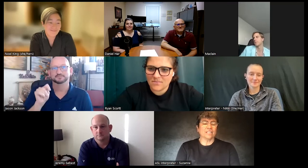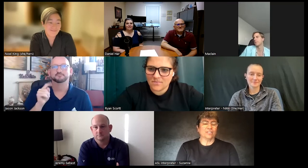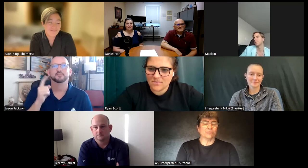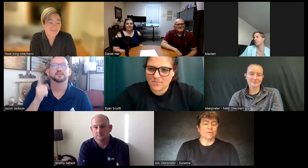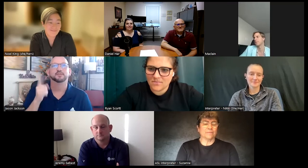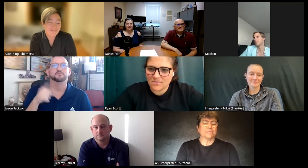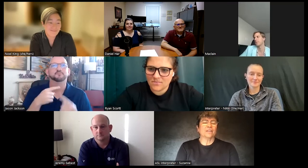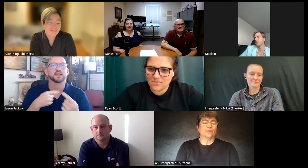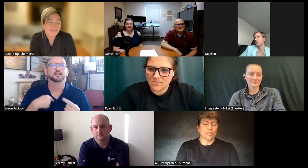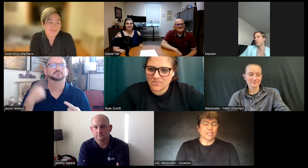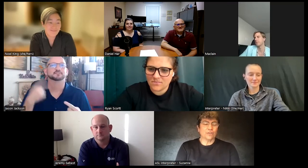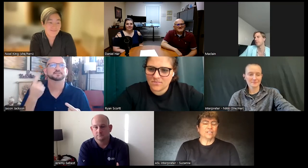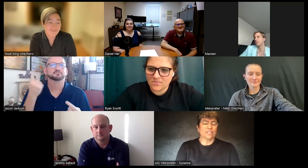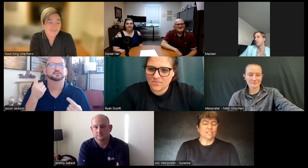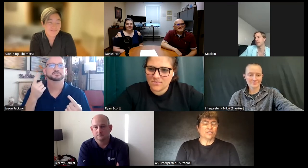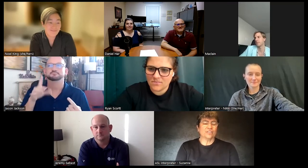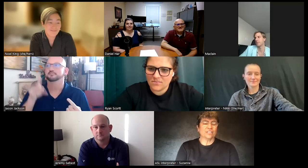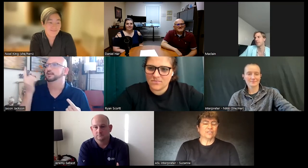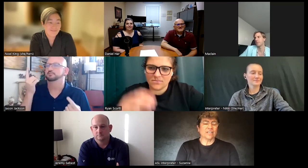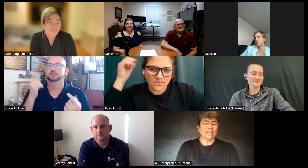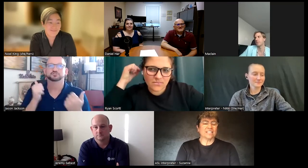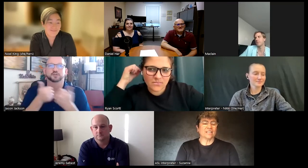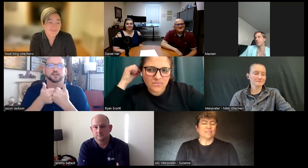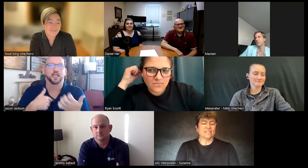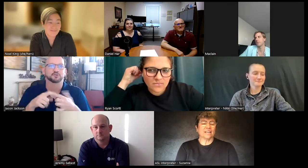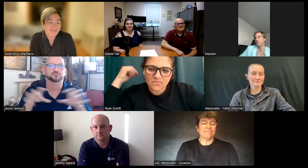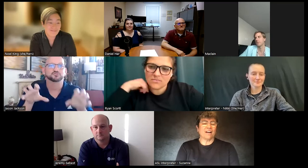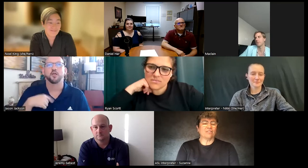to me you can do it you can do it you can do it and that's something that I